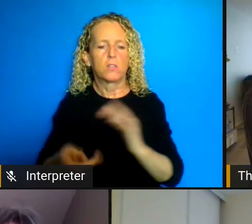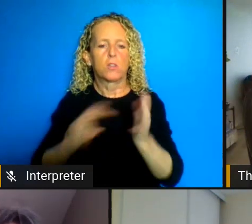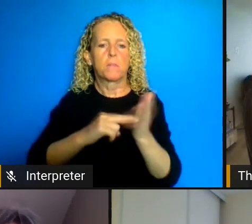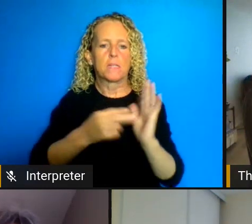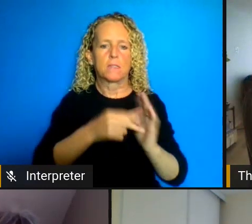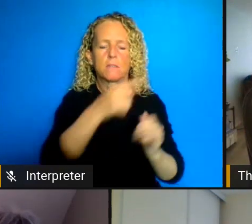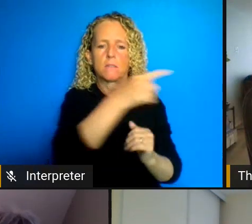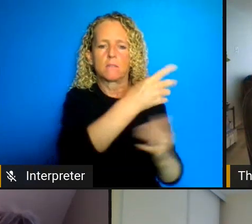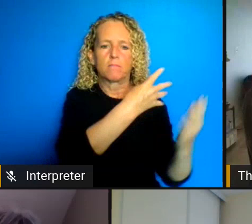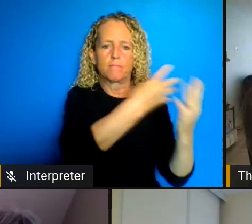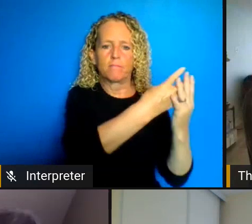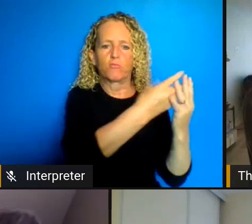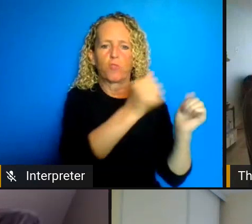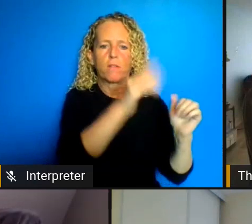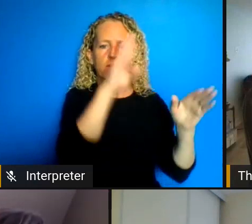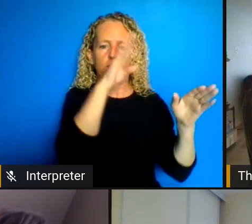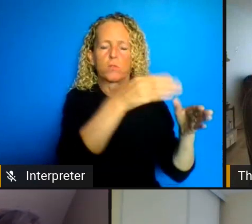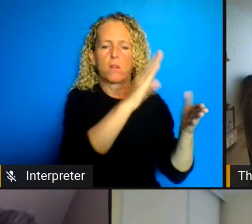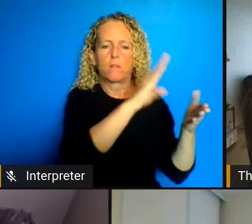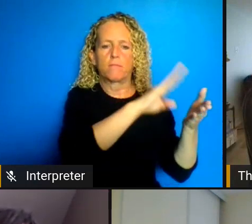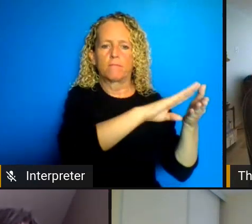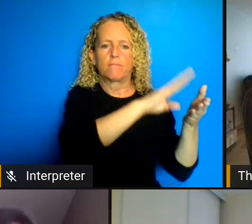something that I think is really important the other thing that I'd add